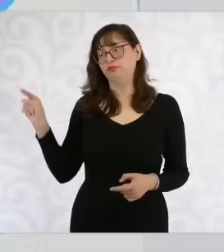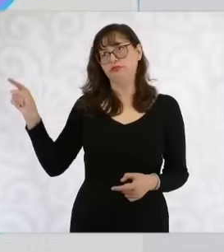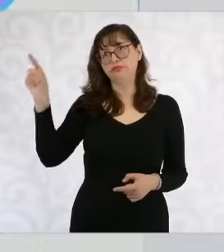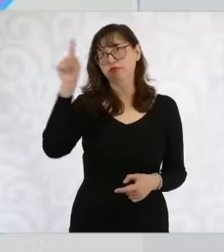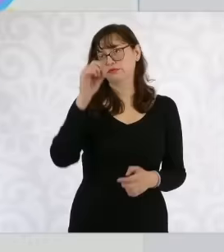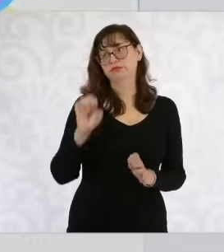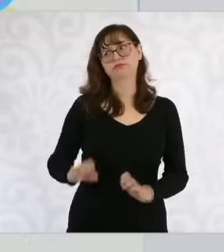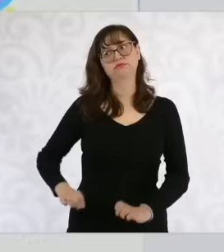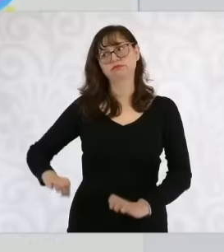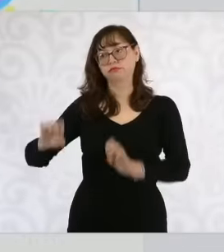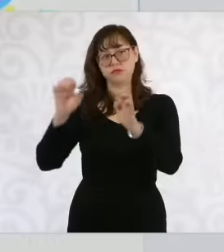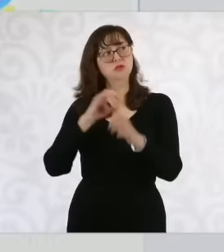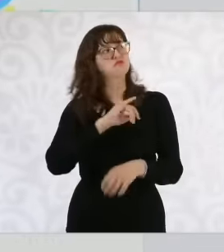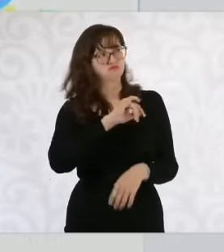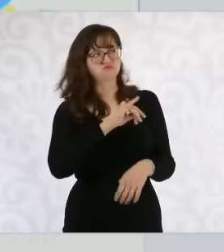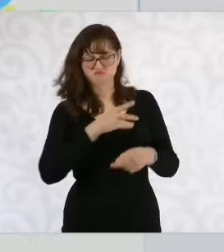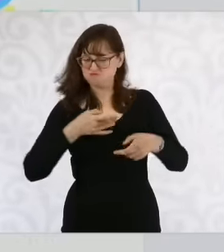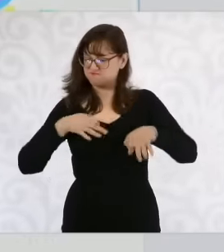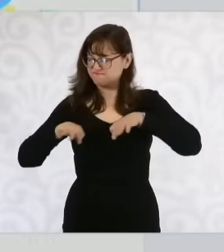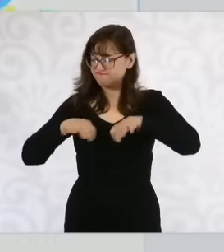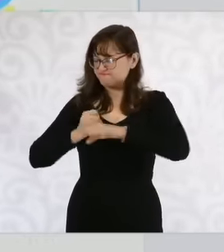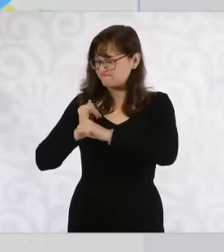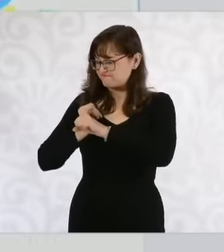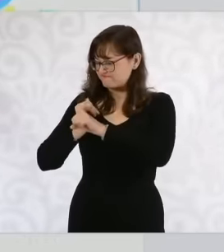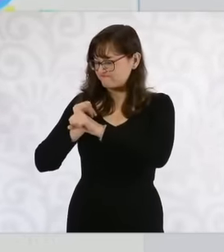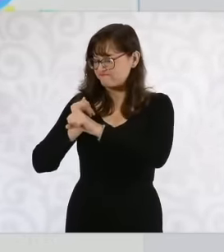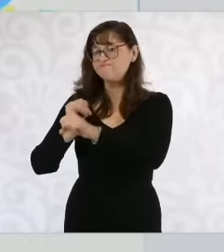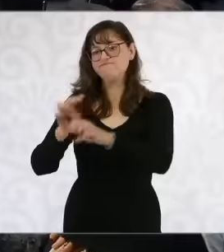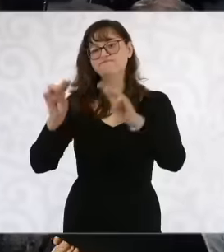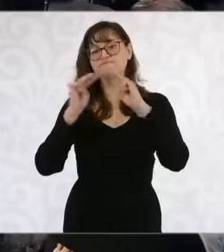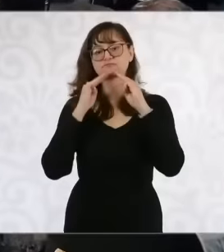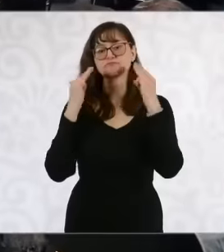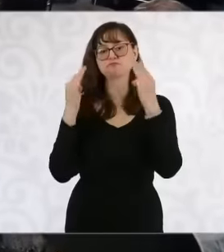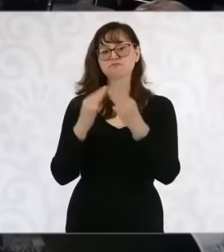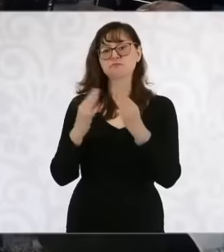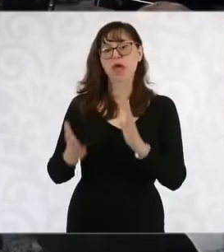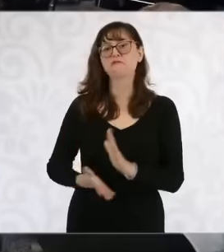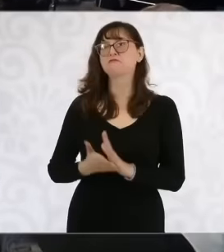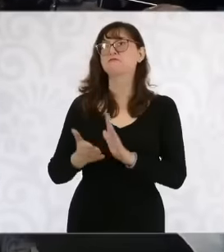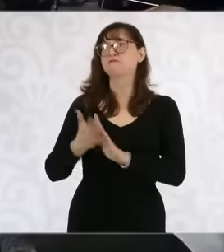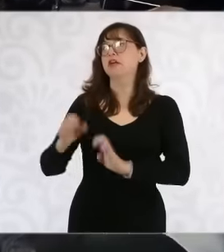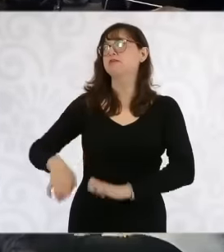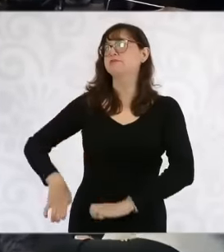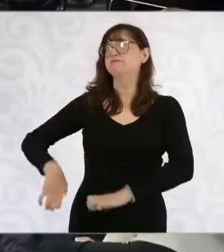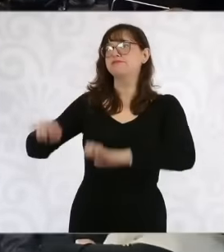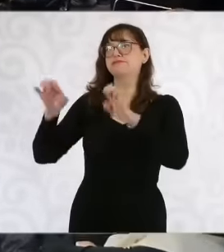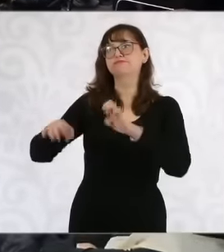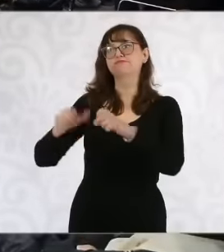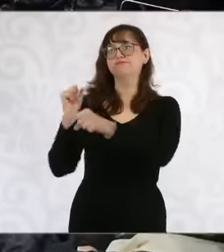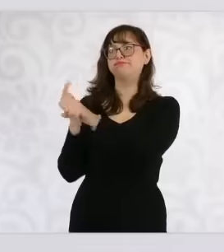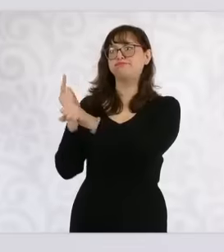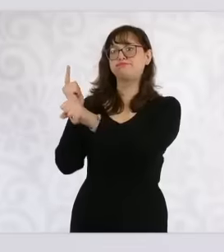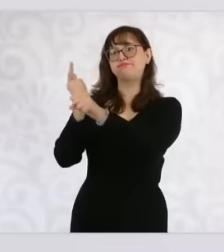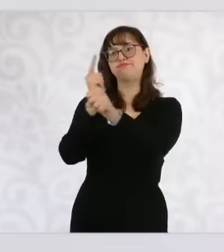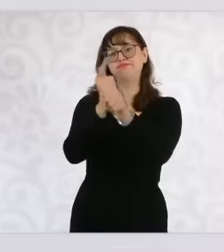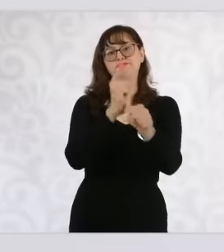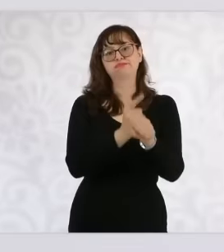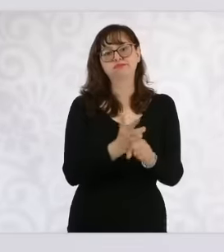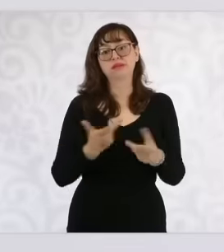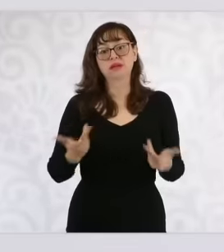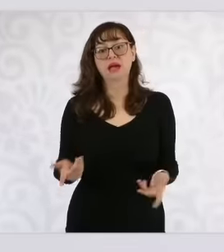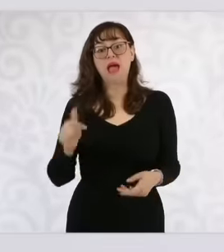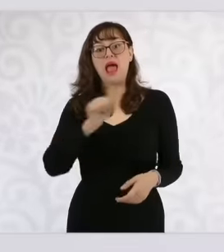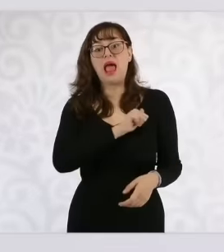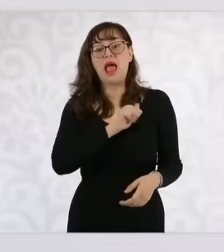that was called the real estate cartel linked to the authorities of the Benito Juárez mayor's office